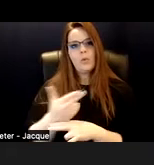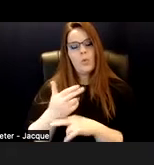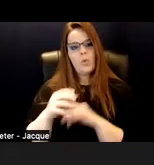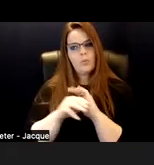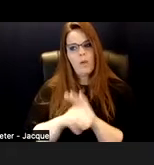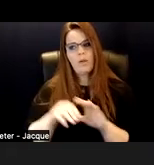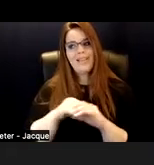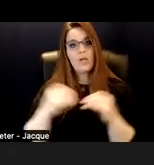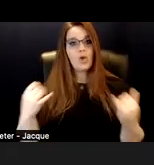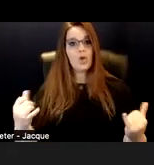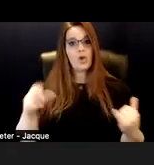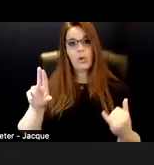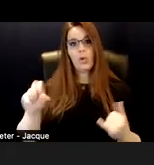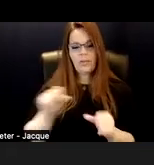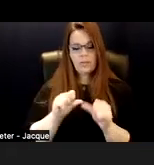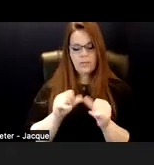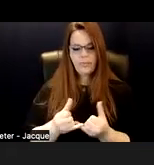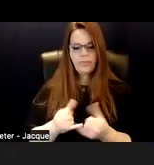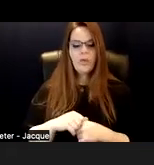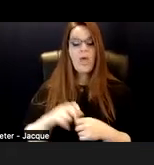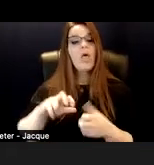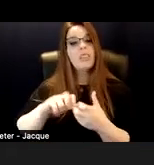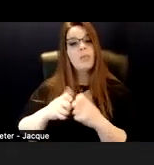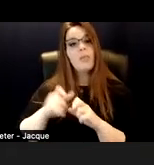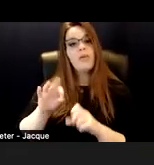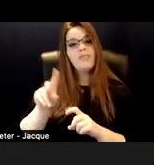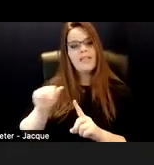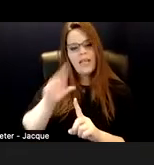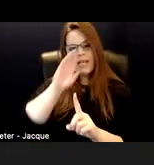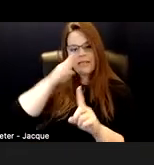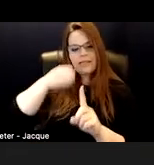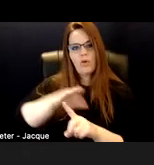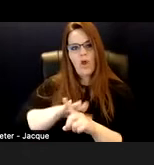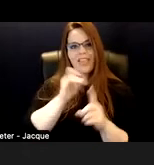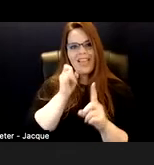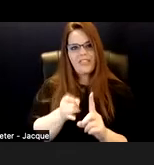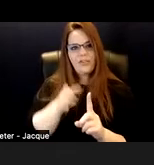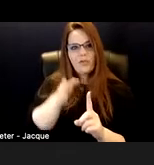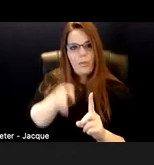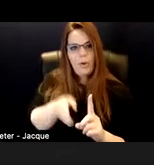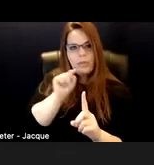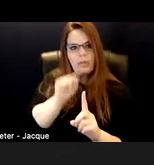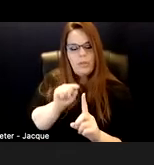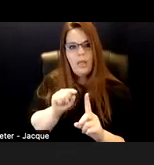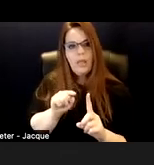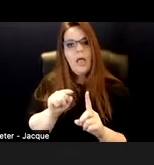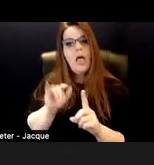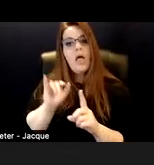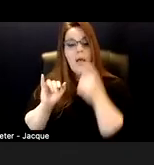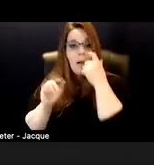where the problem with the disability is centered on the individual person with the idea that the medical industrial complex or the medical system